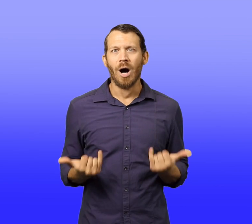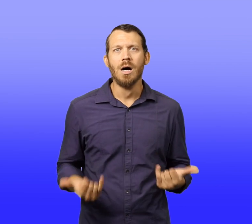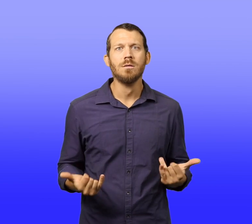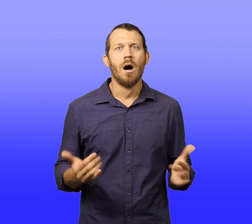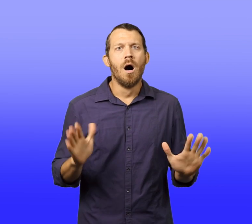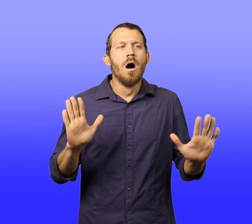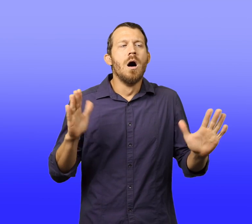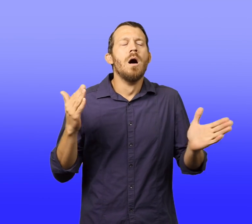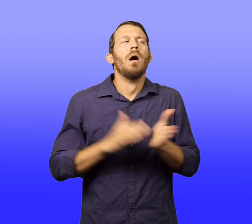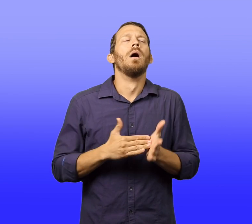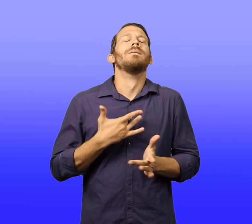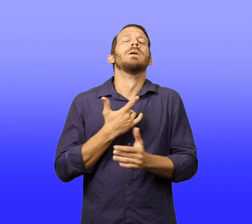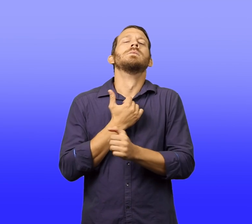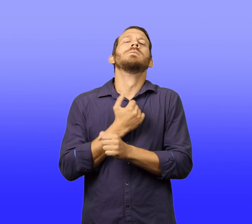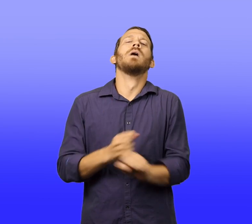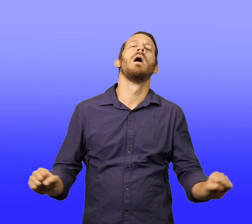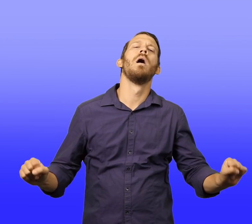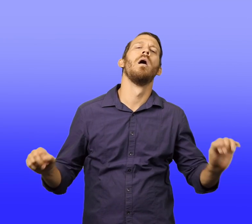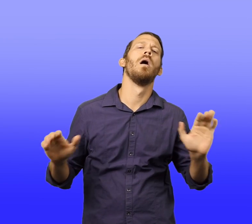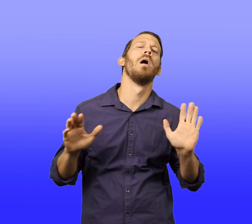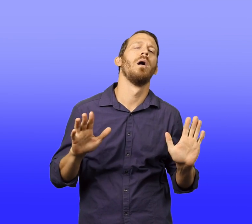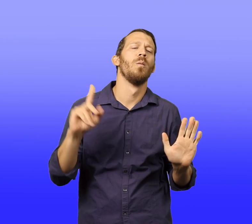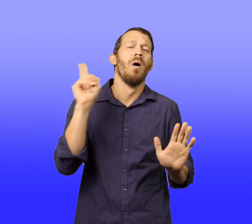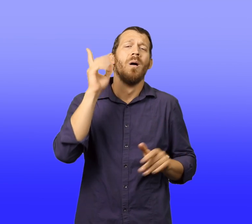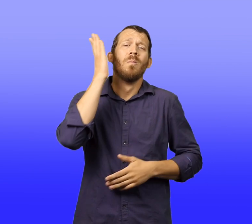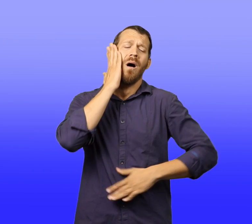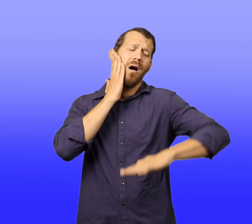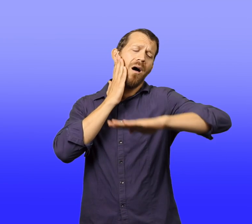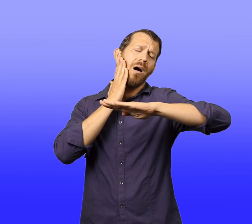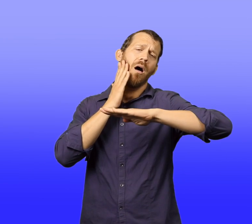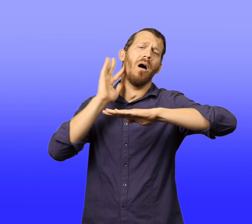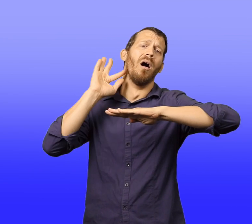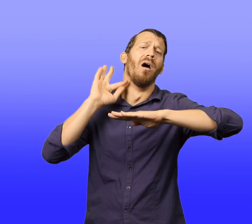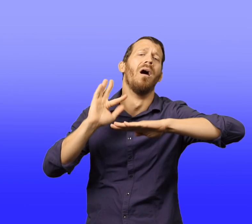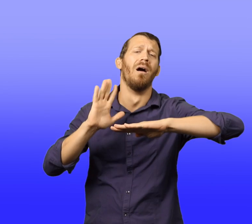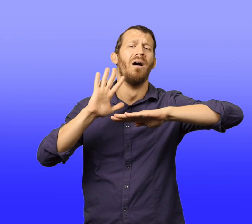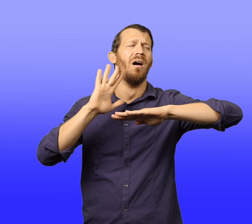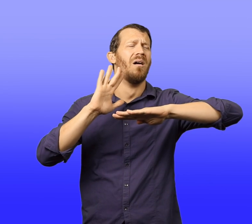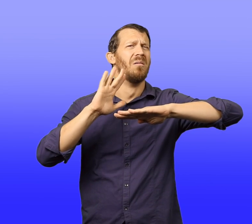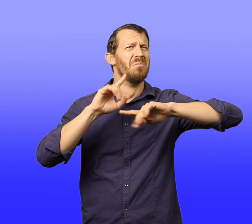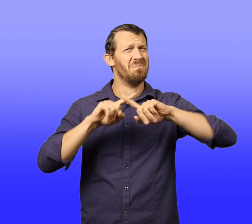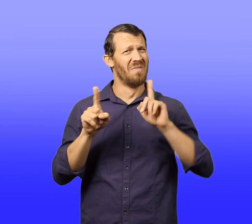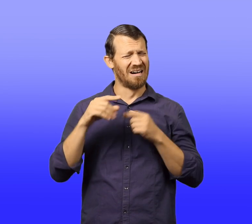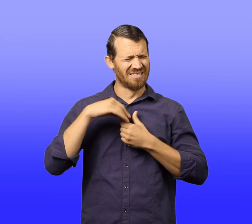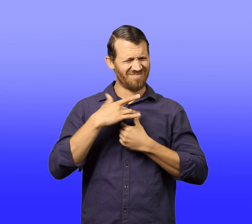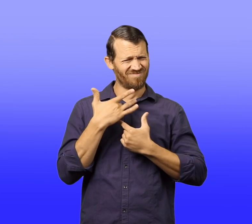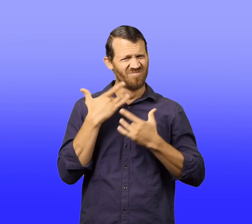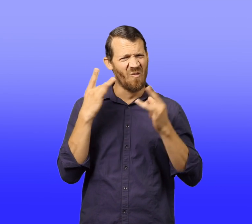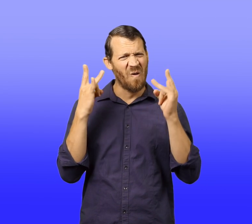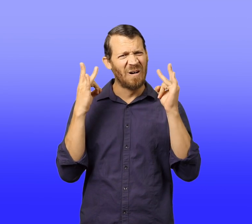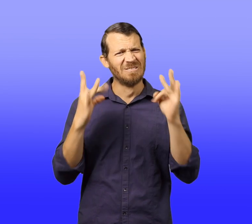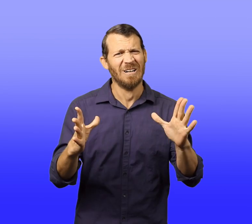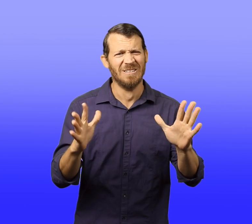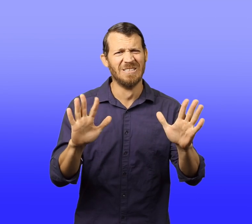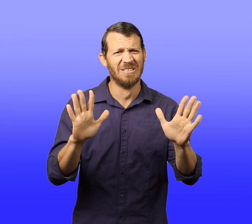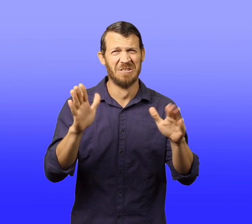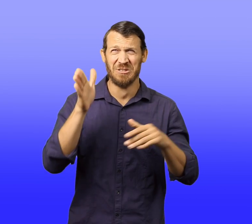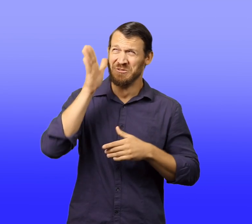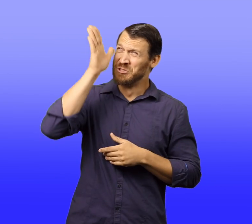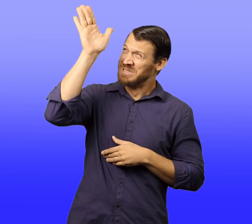He was safe in his room again but he felt terrible. The future he'd seen was not what he'd expected.